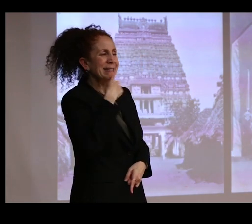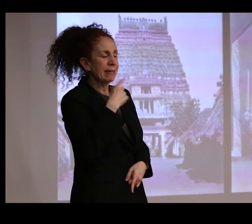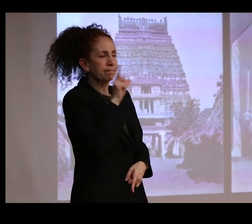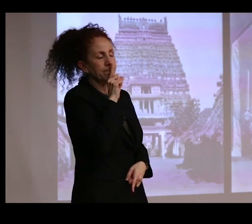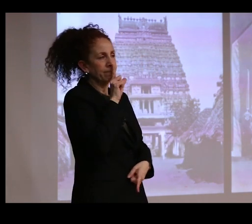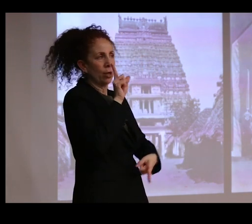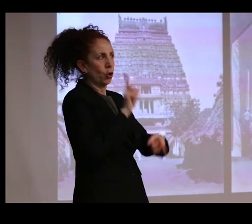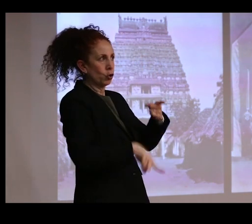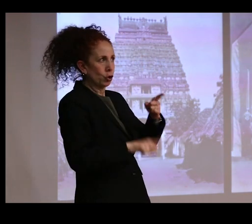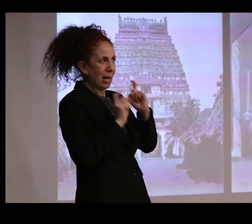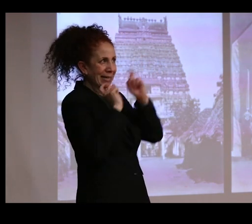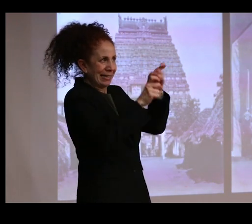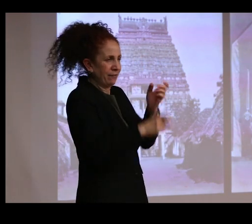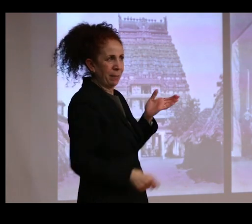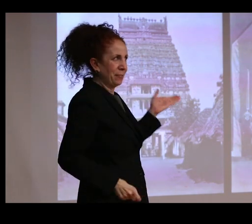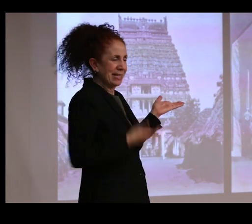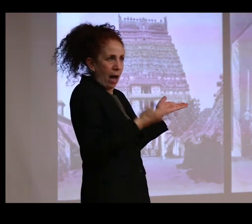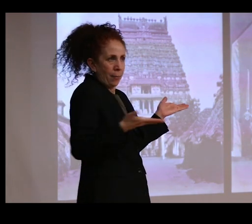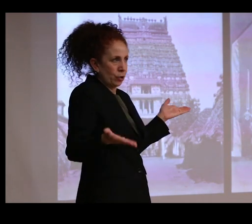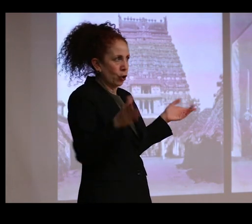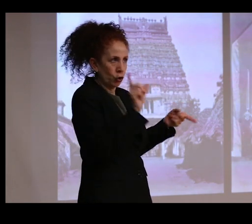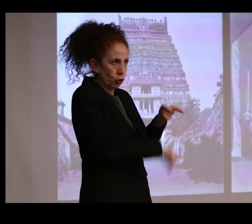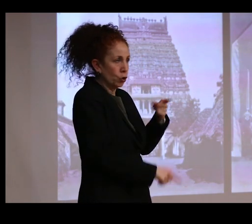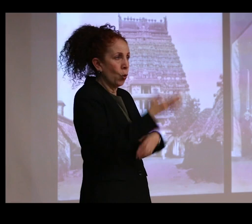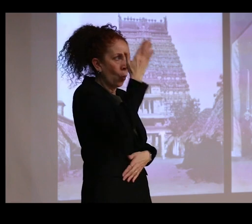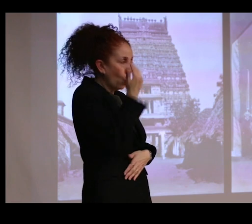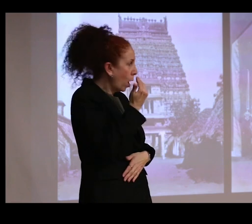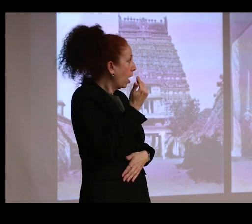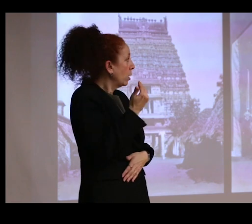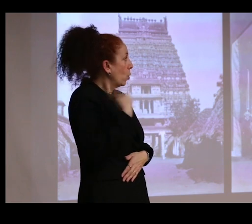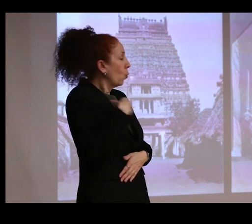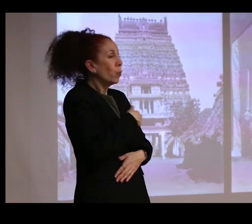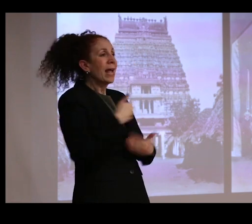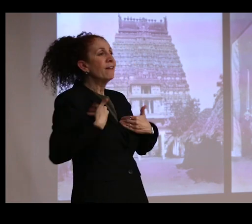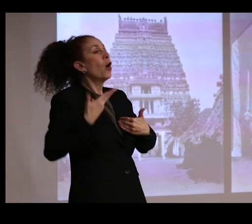give them these objects because, quote, "We have a museum of our own in the temple